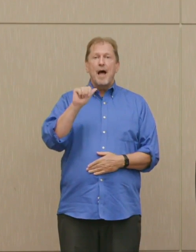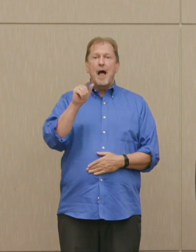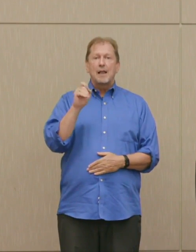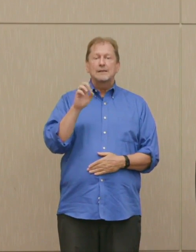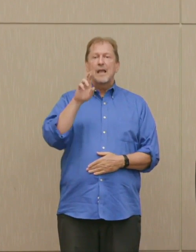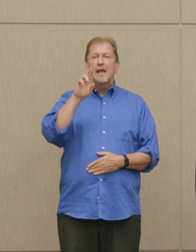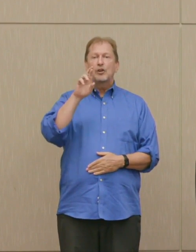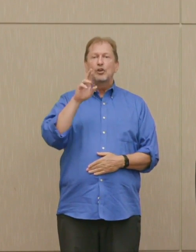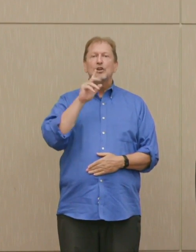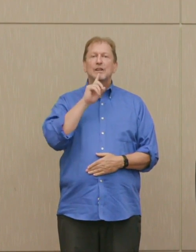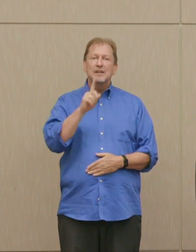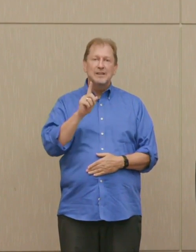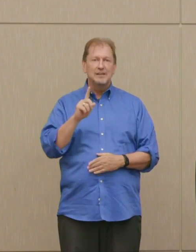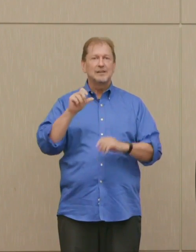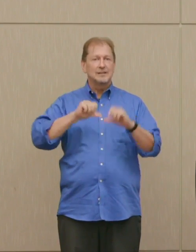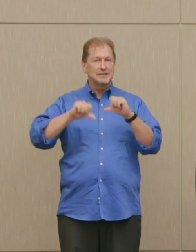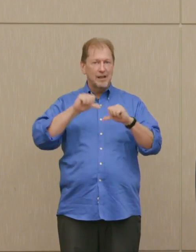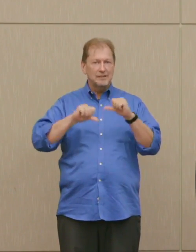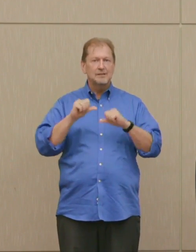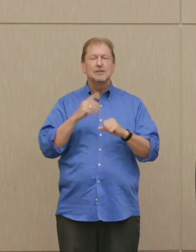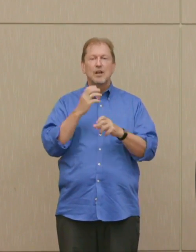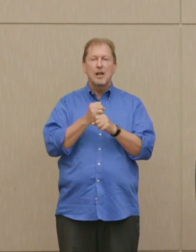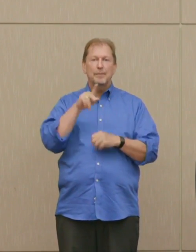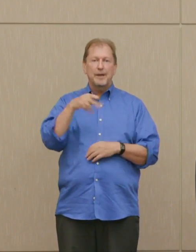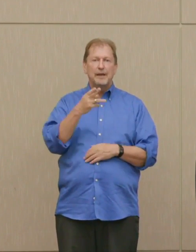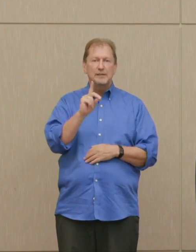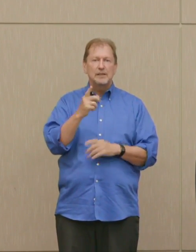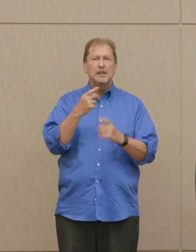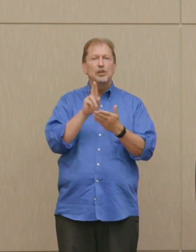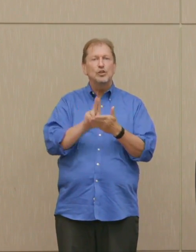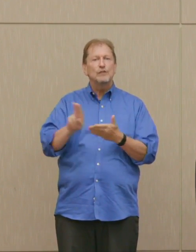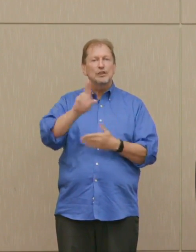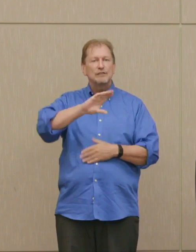She earned her PHD from the University of Chicago, and she teaches courses in American